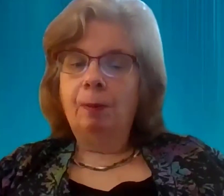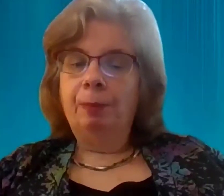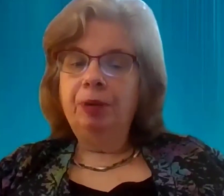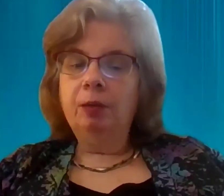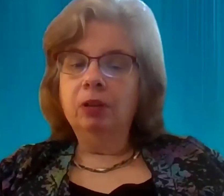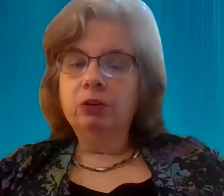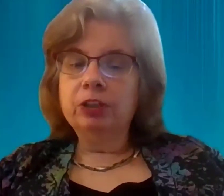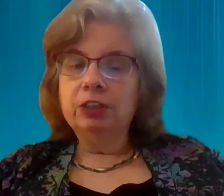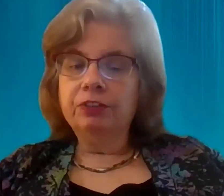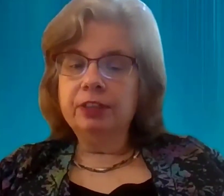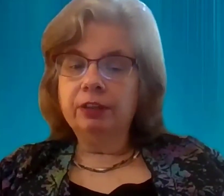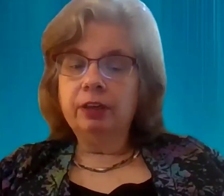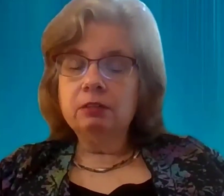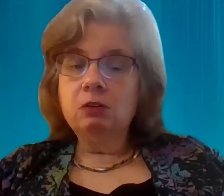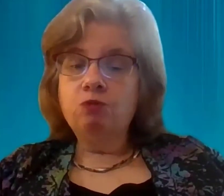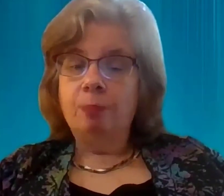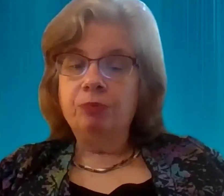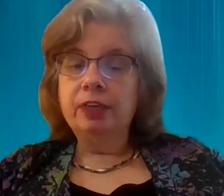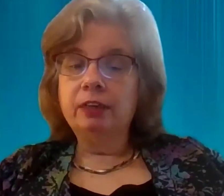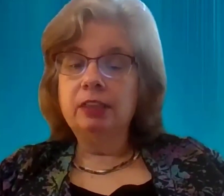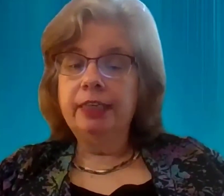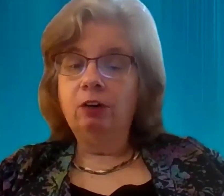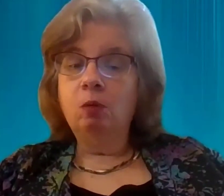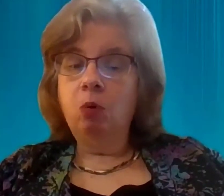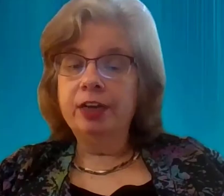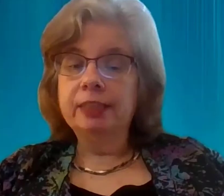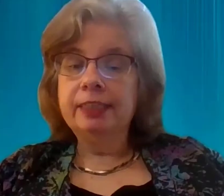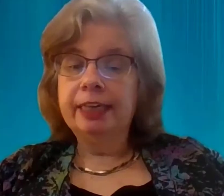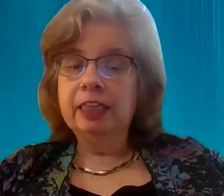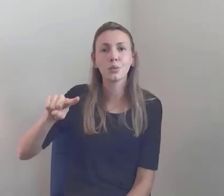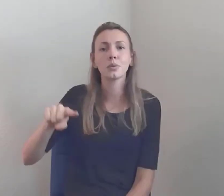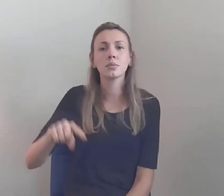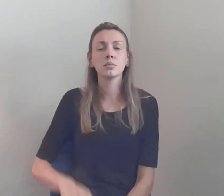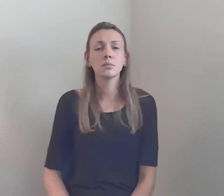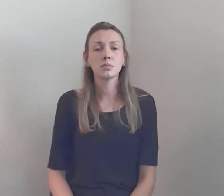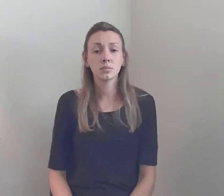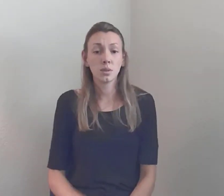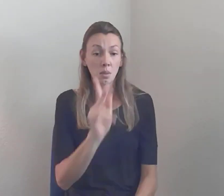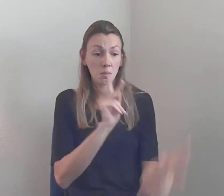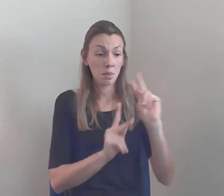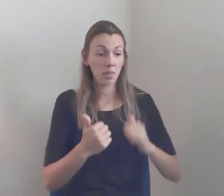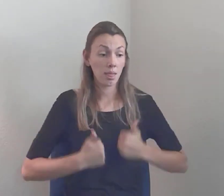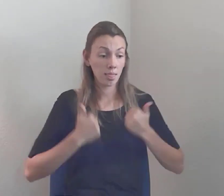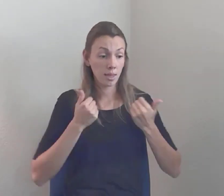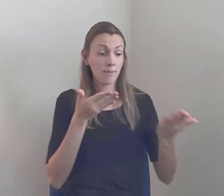People in nursing facilities represent 0.6% of the population,